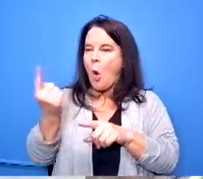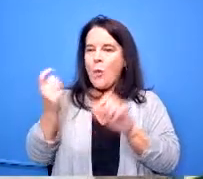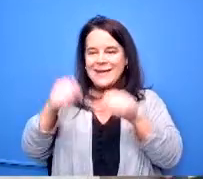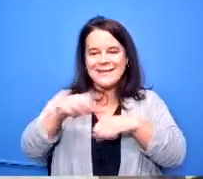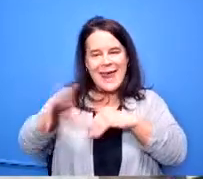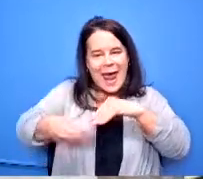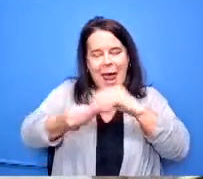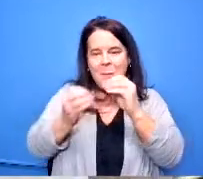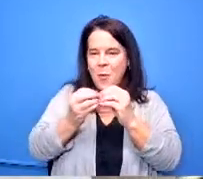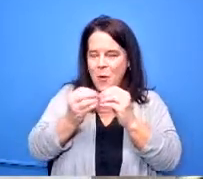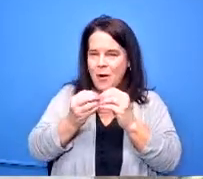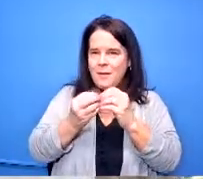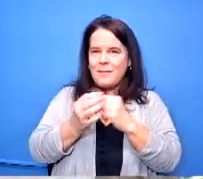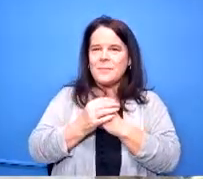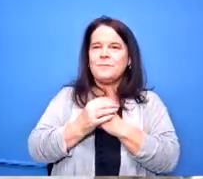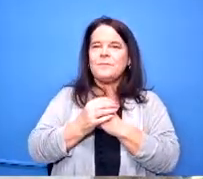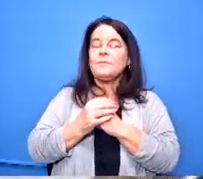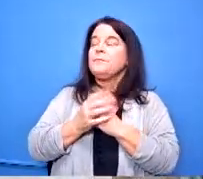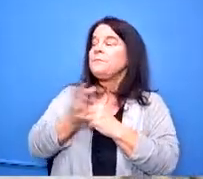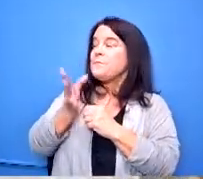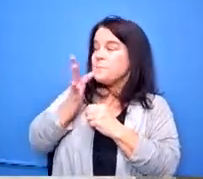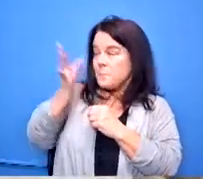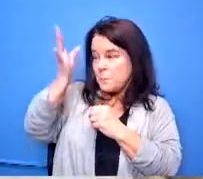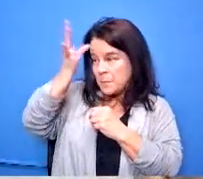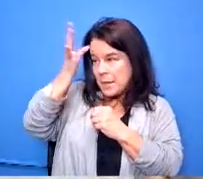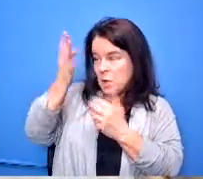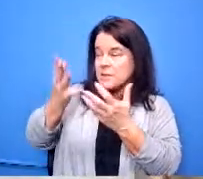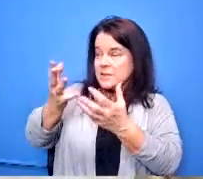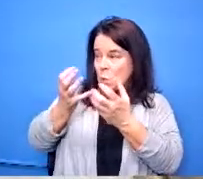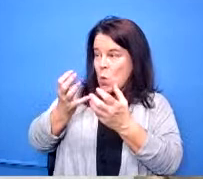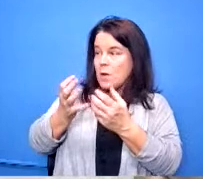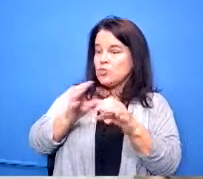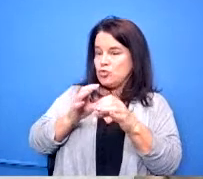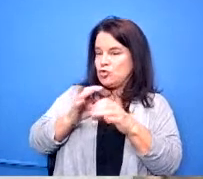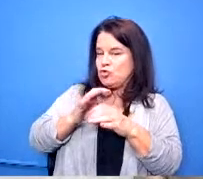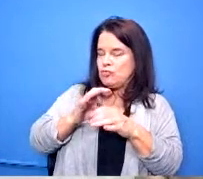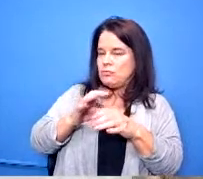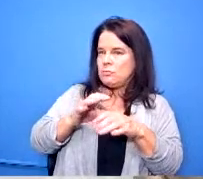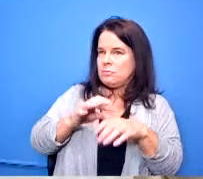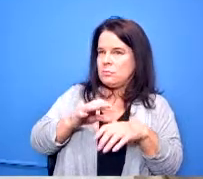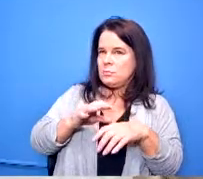and then for parents to enroll do they have to physically come in the building or is there a